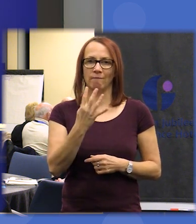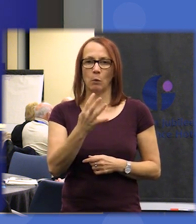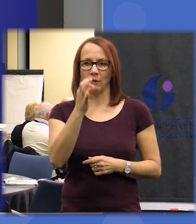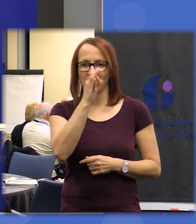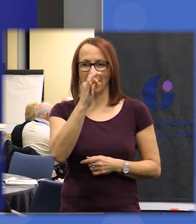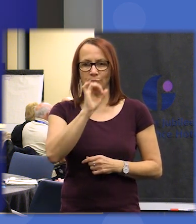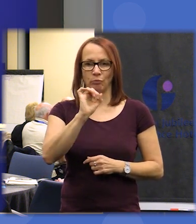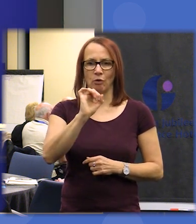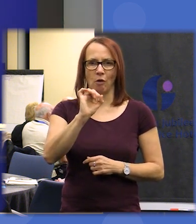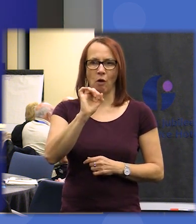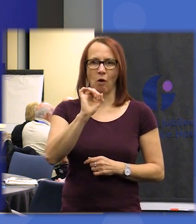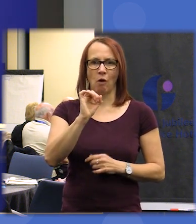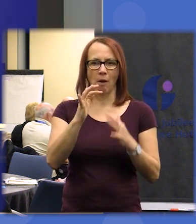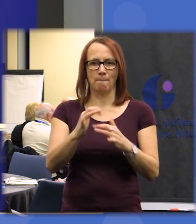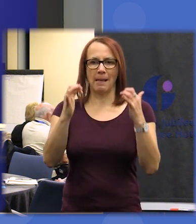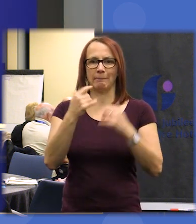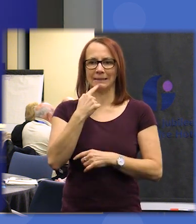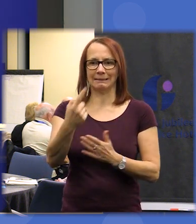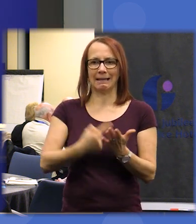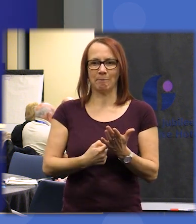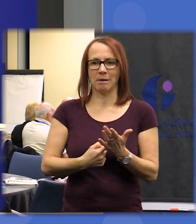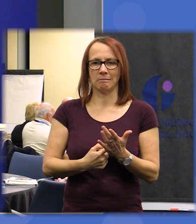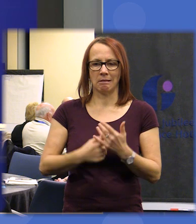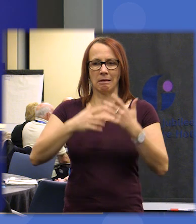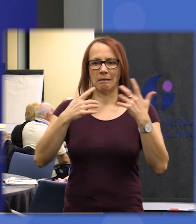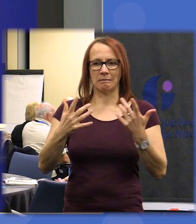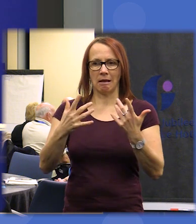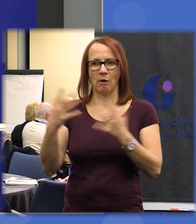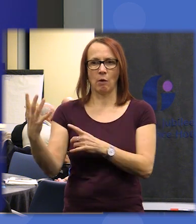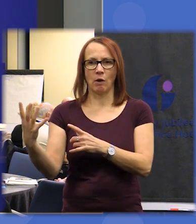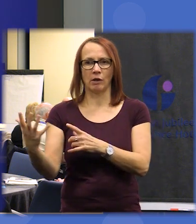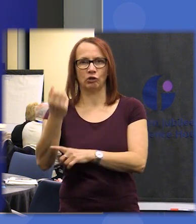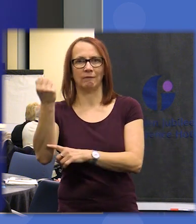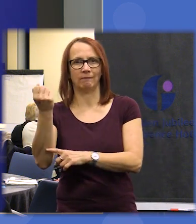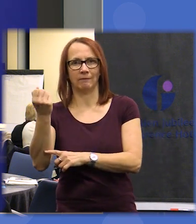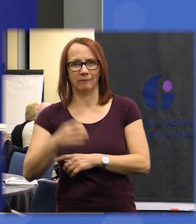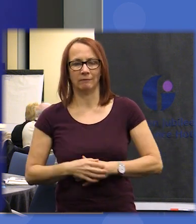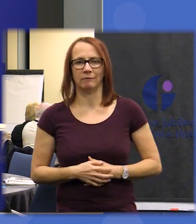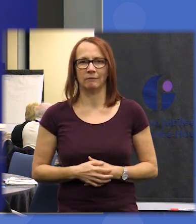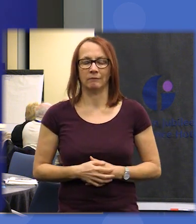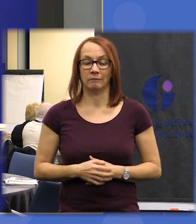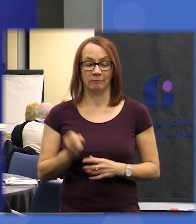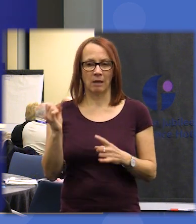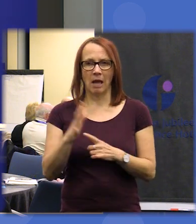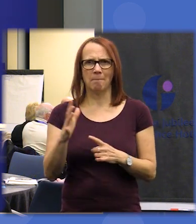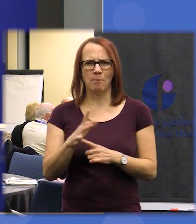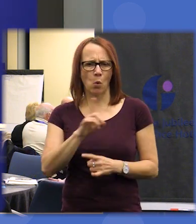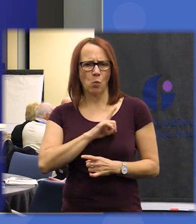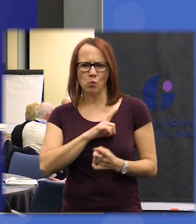parliamentary statement I said this is the last time to you but I think it's it's really important to reiterate again why we are here and what we're doing so